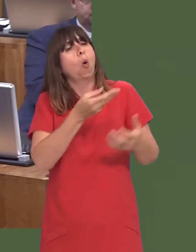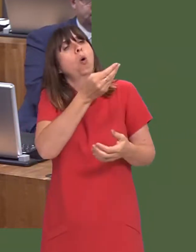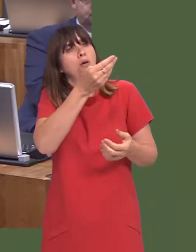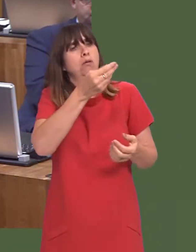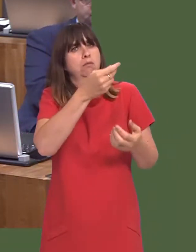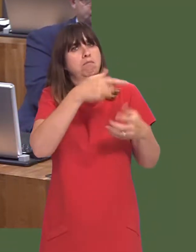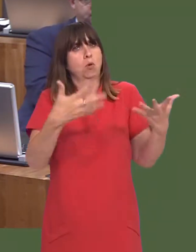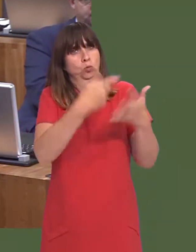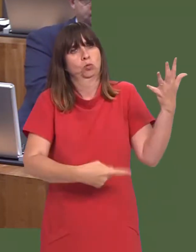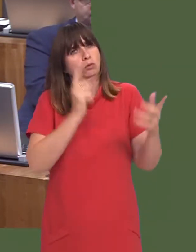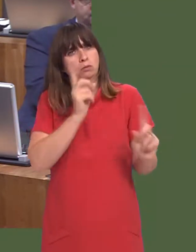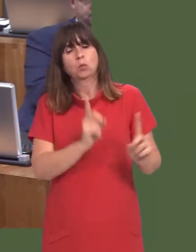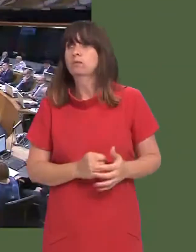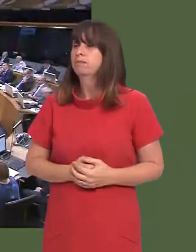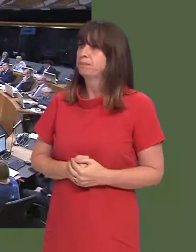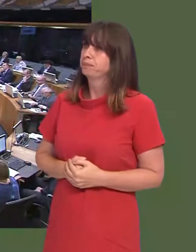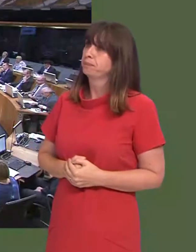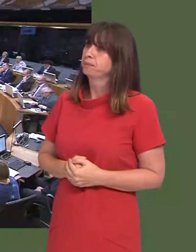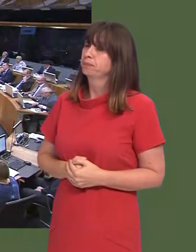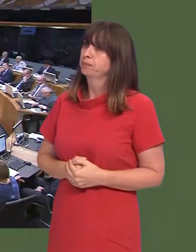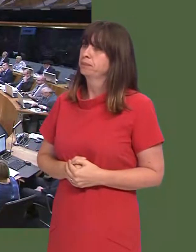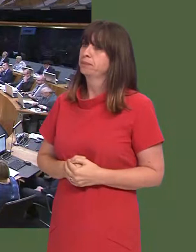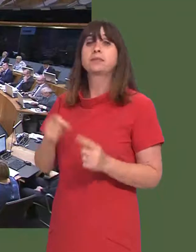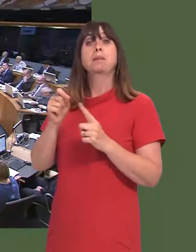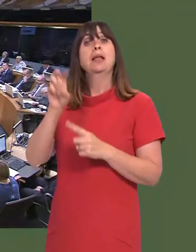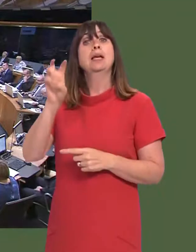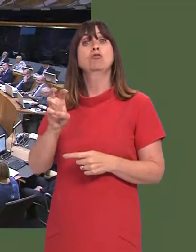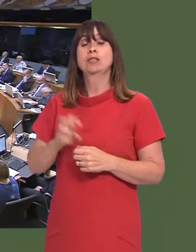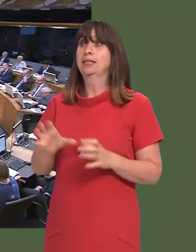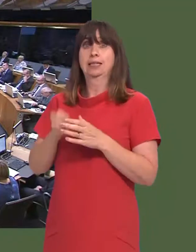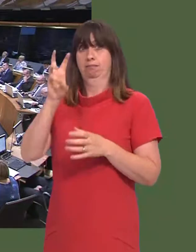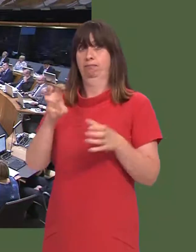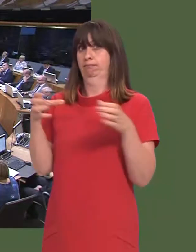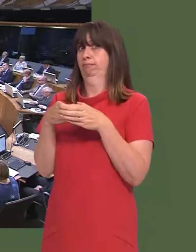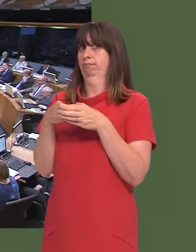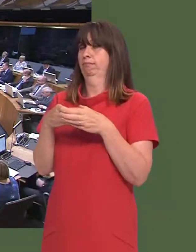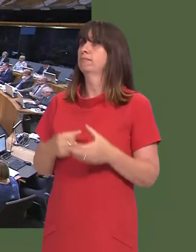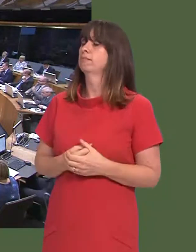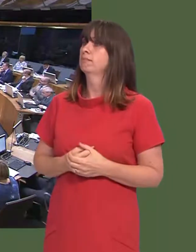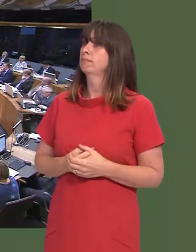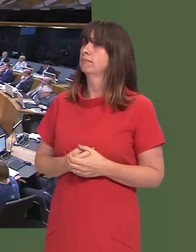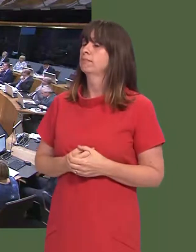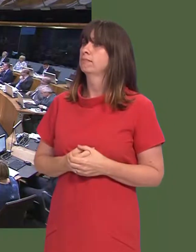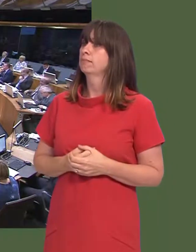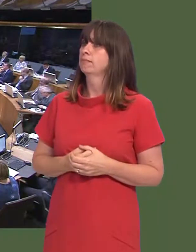all of the recommendations, or most of them. Y Llywydd / The Llywydd: Plaid Cymru leader, Leanne Wood. Leanne Wood: Diolch, Llywydd.